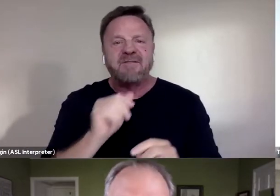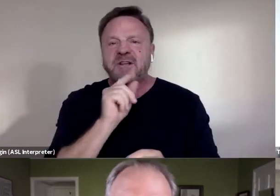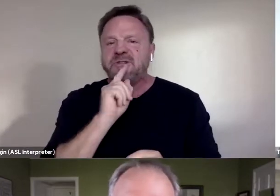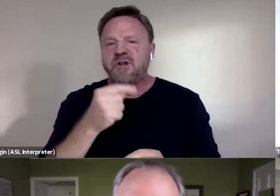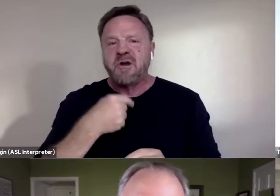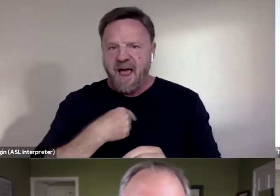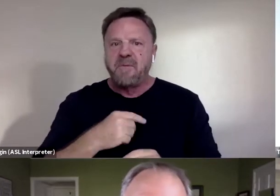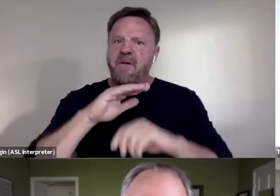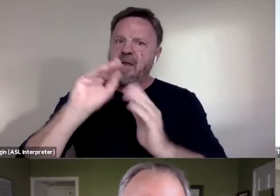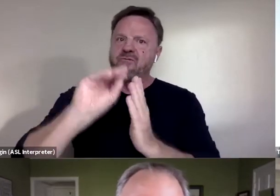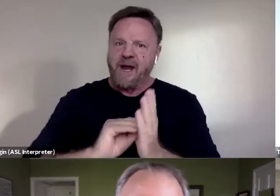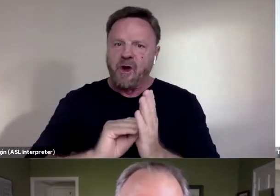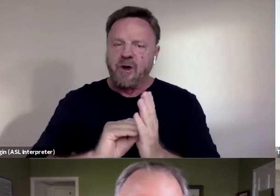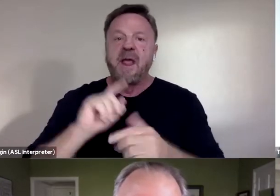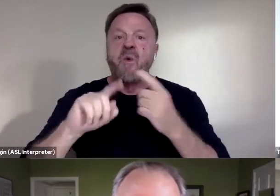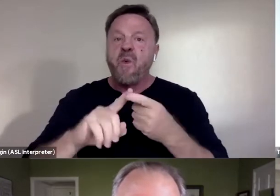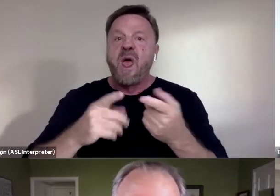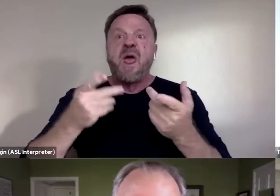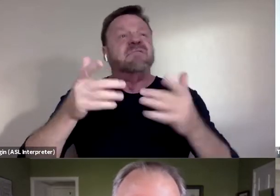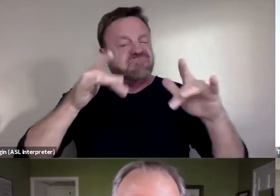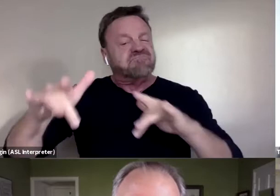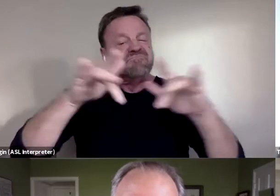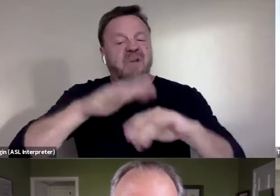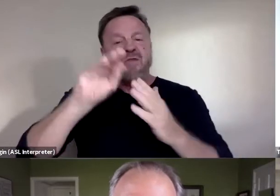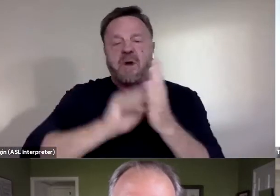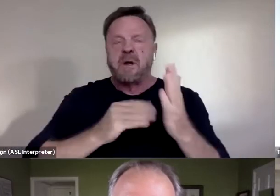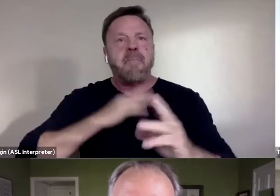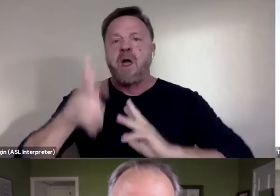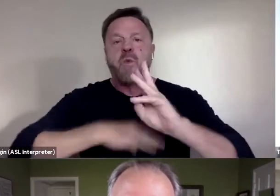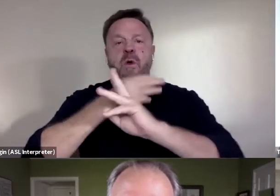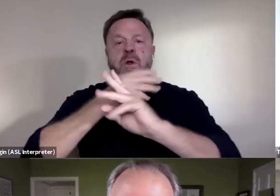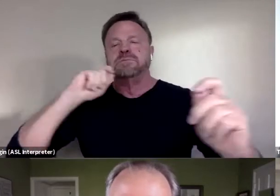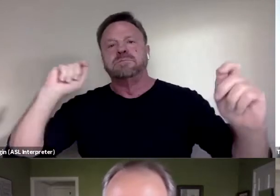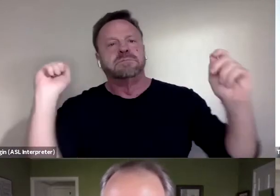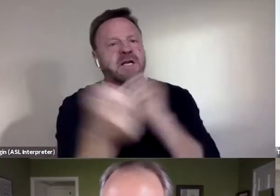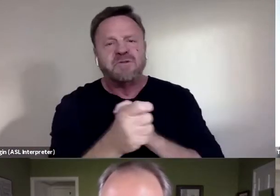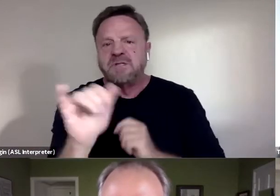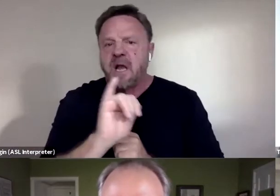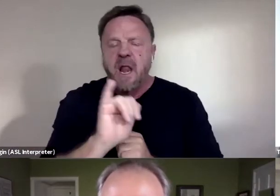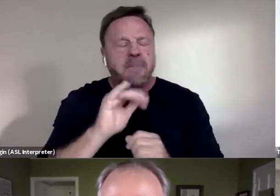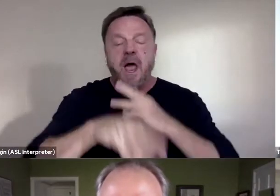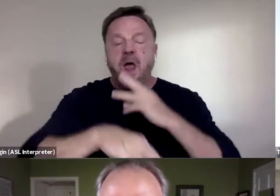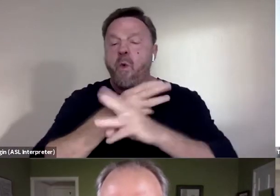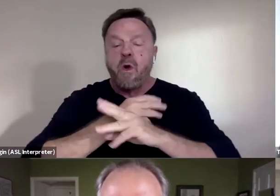And then when I went on the record, and my world blew up. I mean, it was literally like a wrecking ball just shattering my life in this way